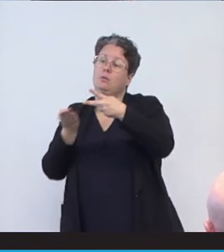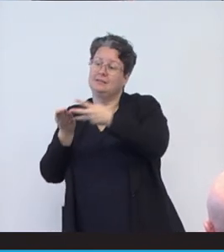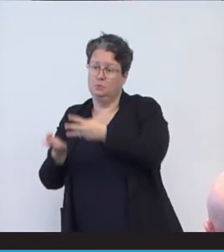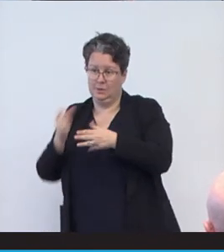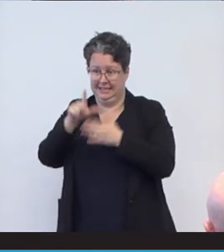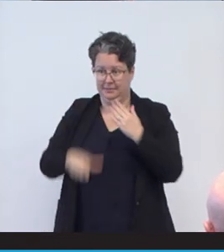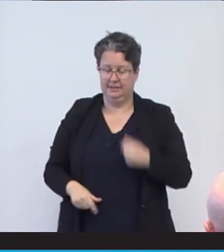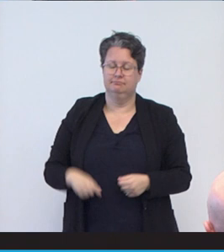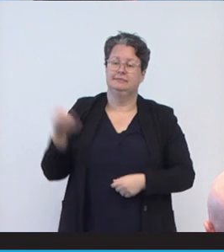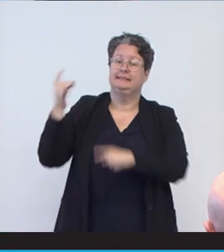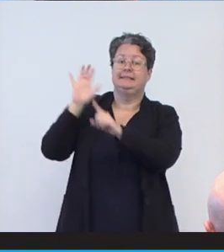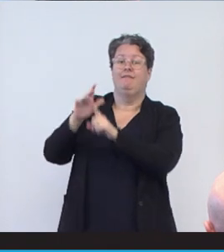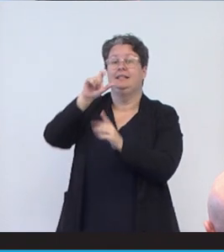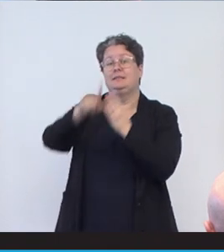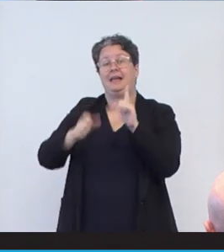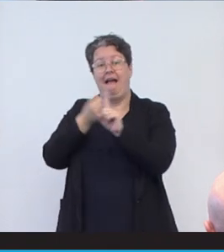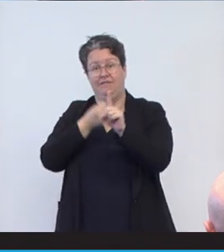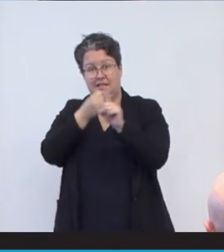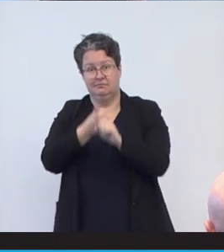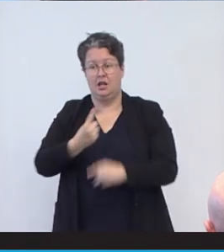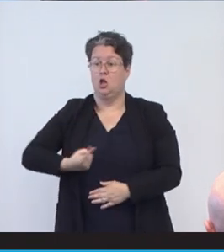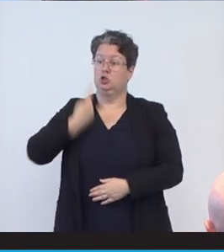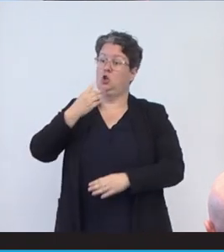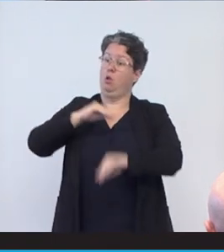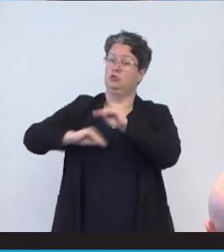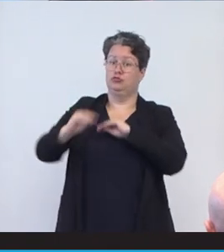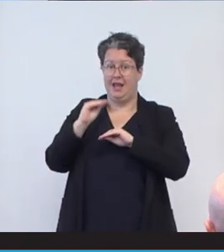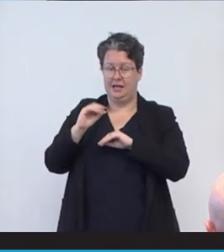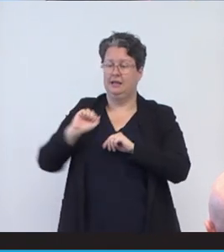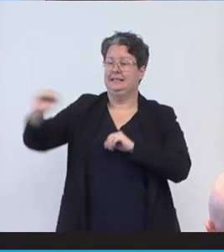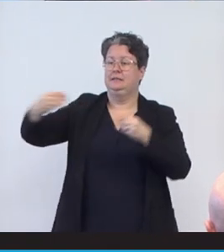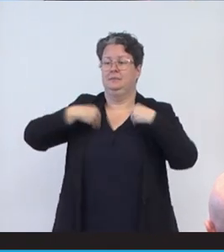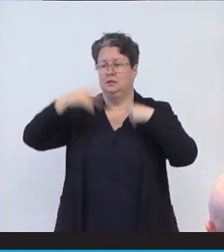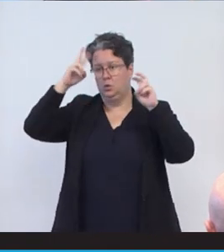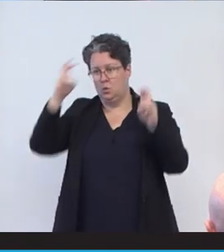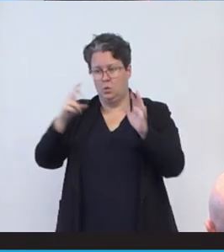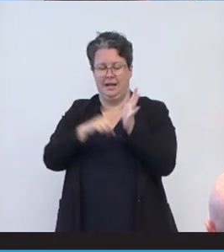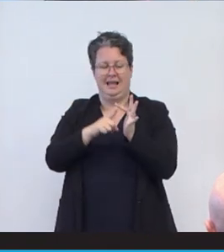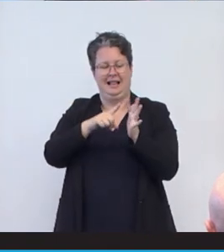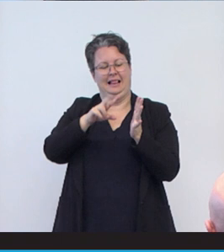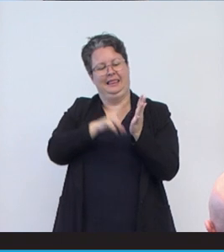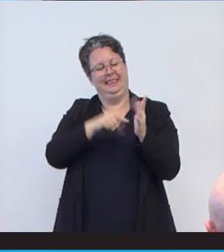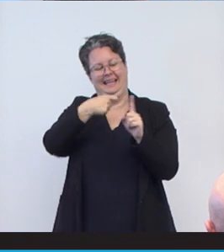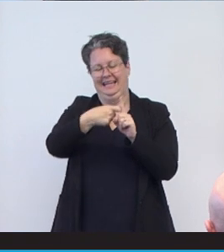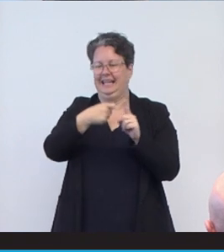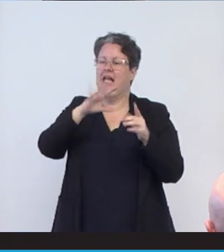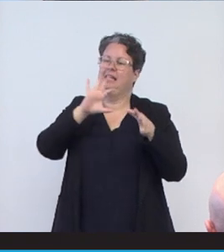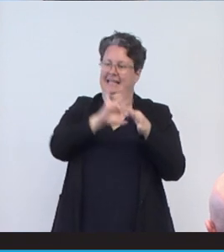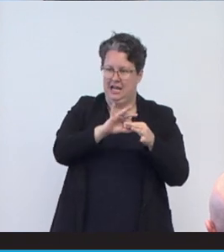disability advocate and sole trader running his business called Link Connection one community.